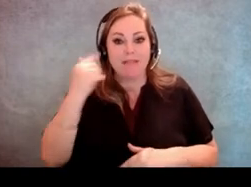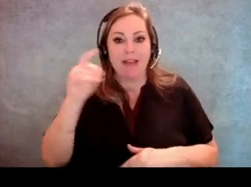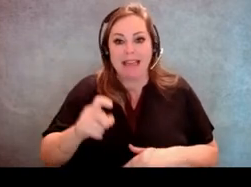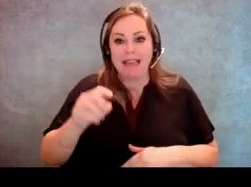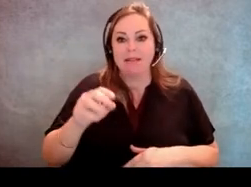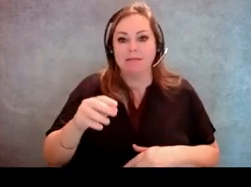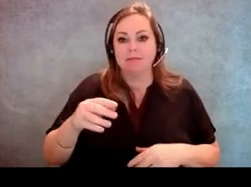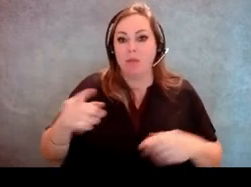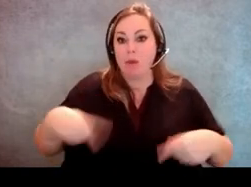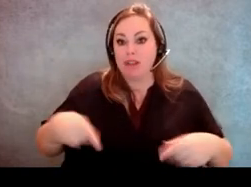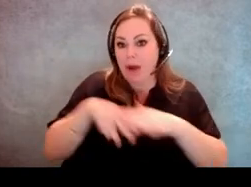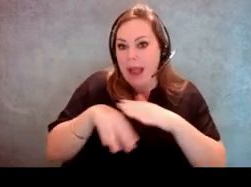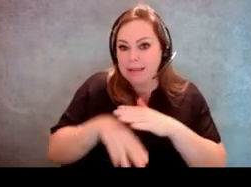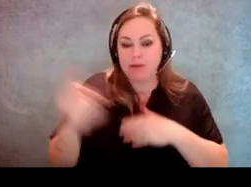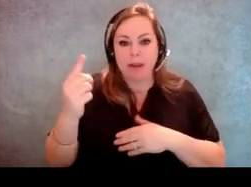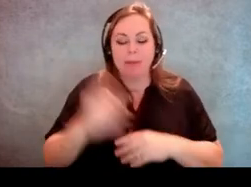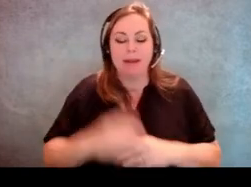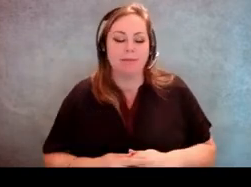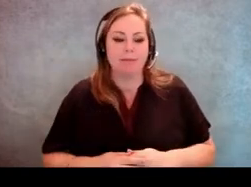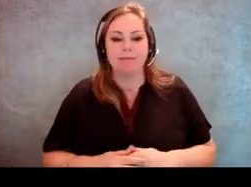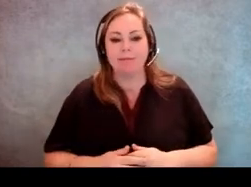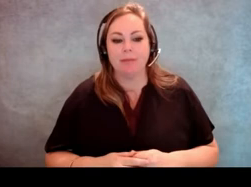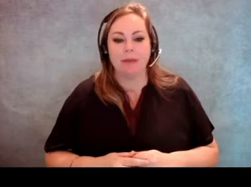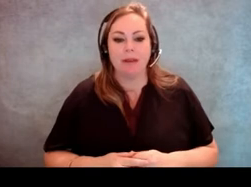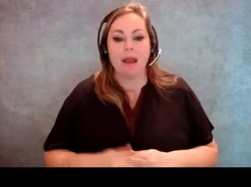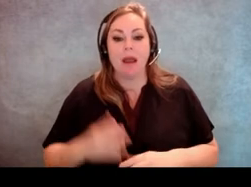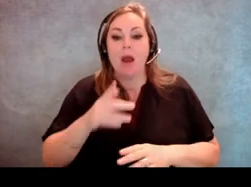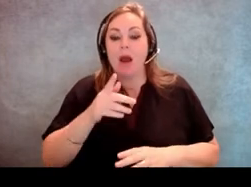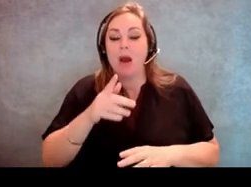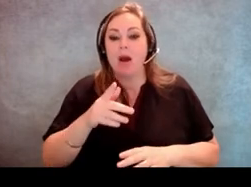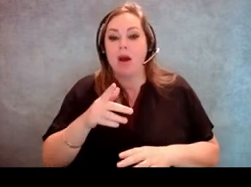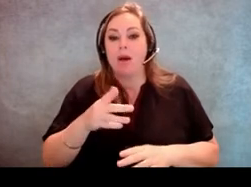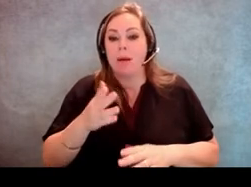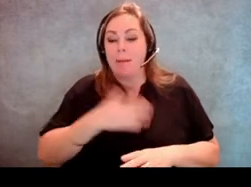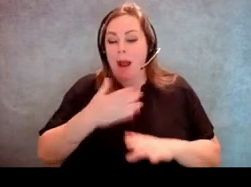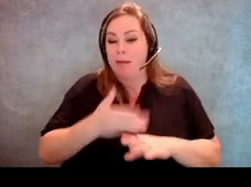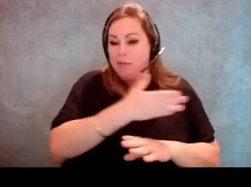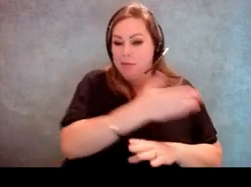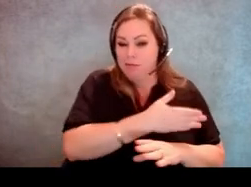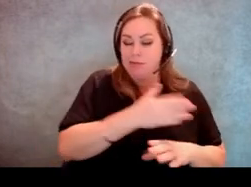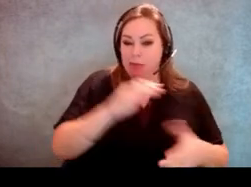in a wheelchair or something? And my predecessor told me something that she would encourage people to do